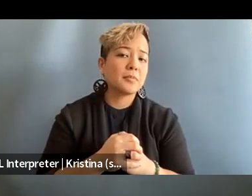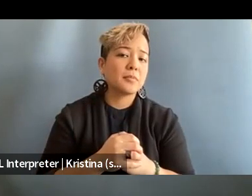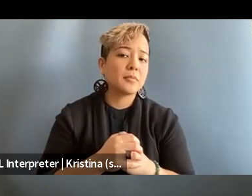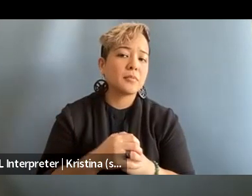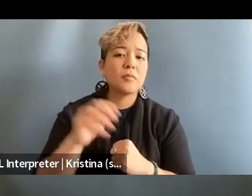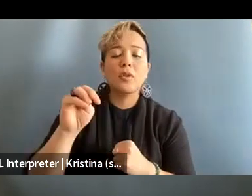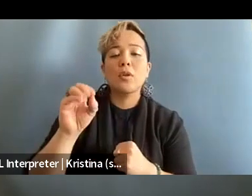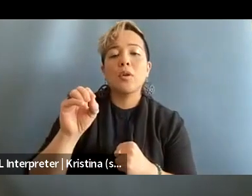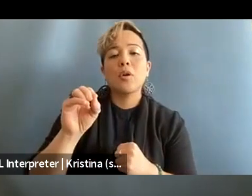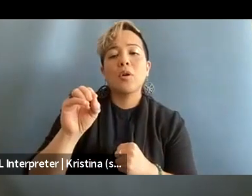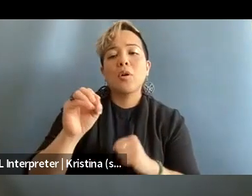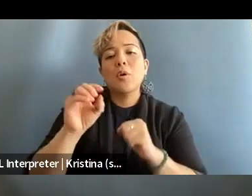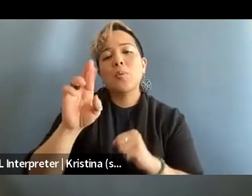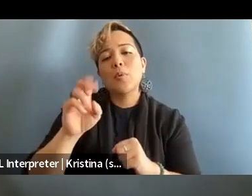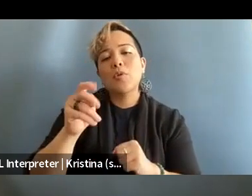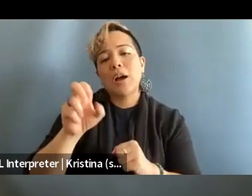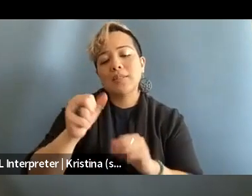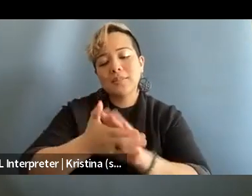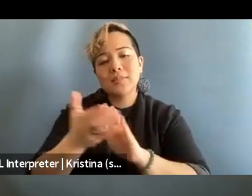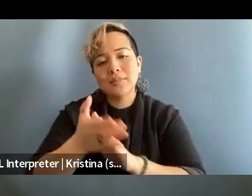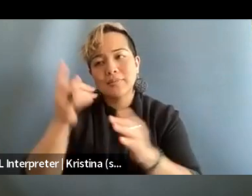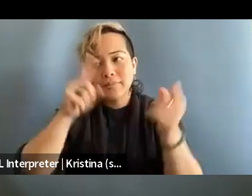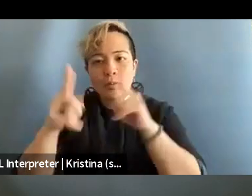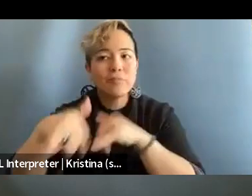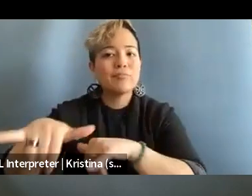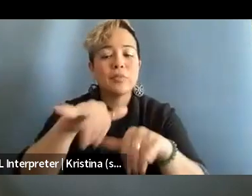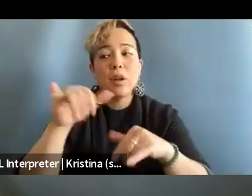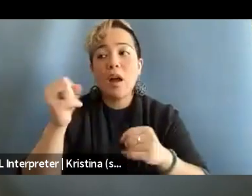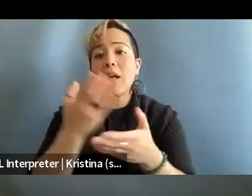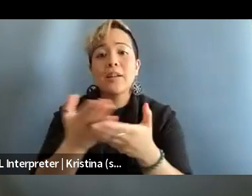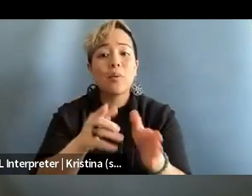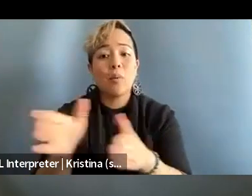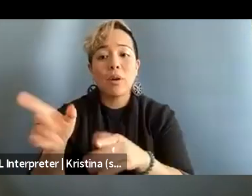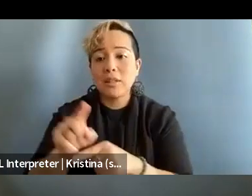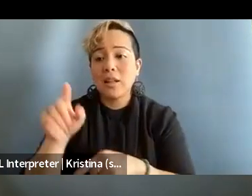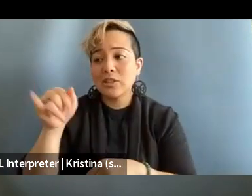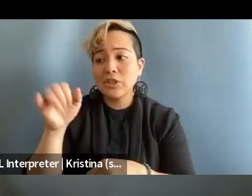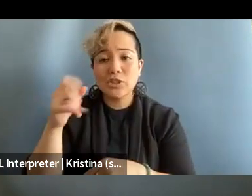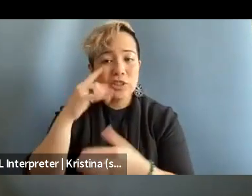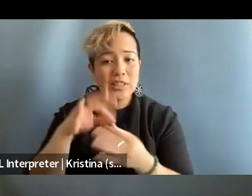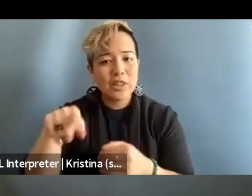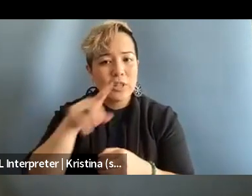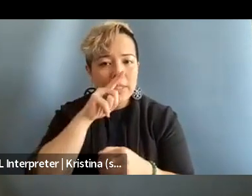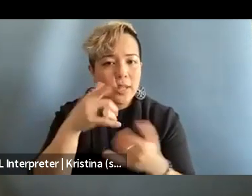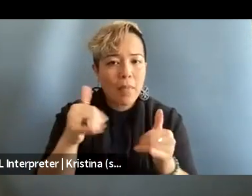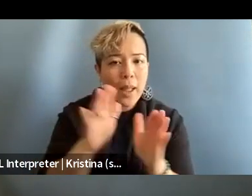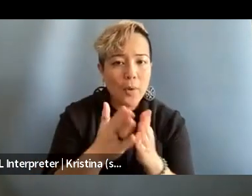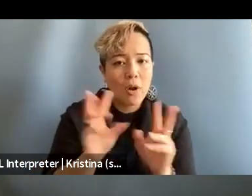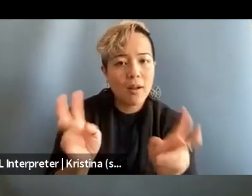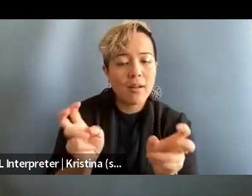from an international perspective in a lot of ways, like Jeje said, there is a playbook and people are just actually literally cutting